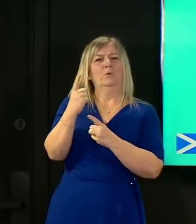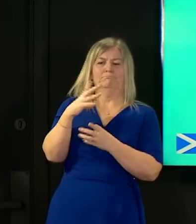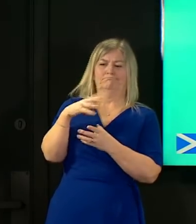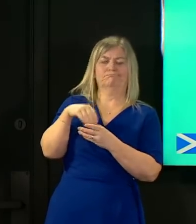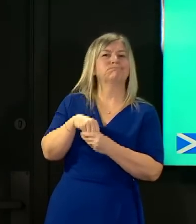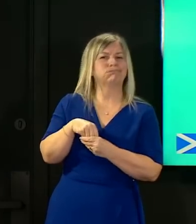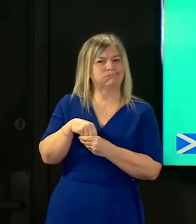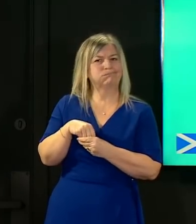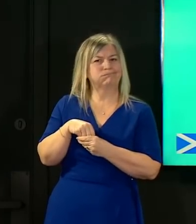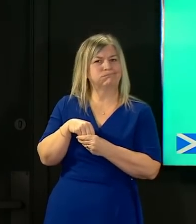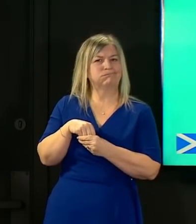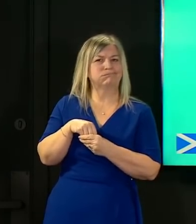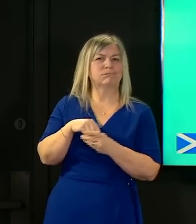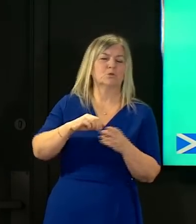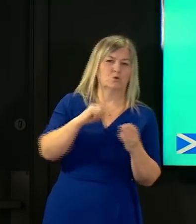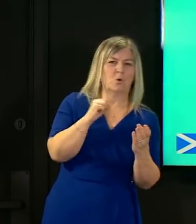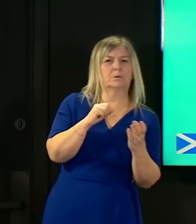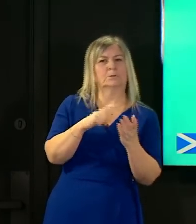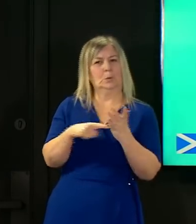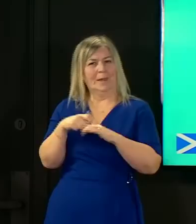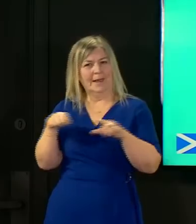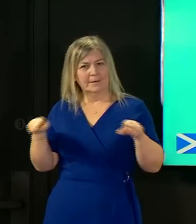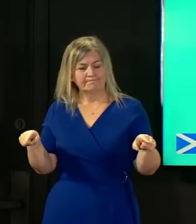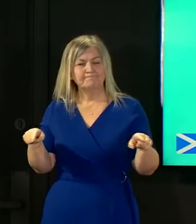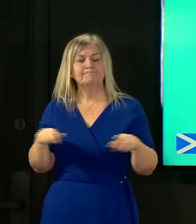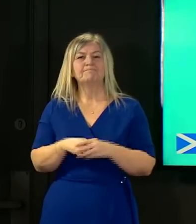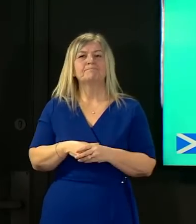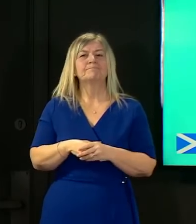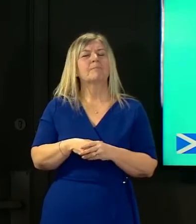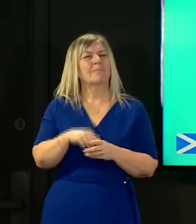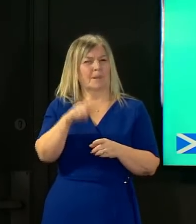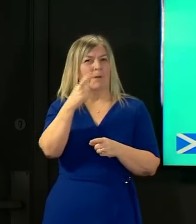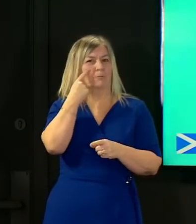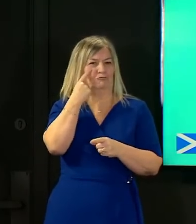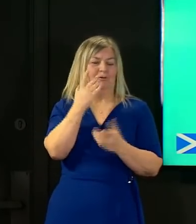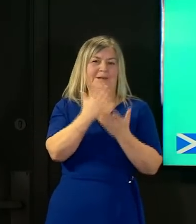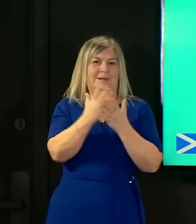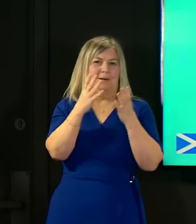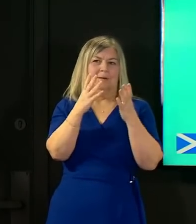as i mentioned this variant which was first identified in tokyo in cases involving brazilian